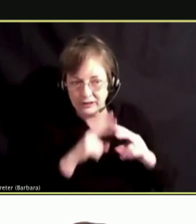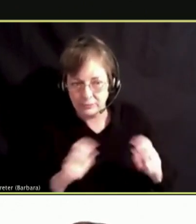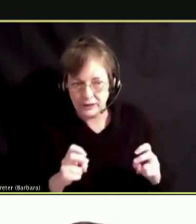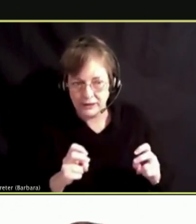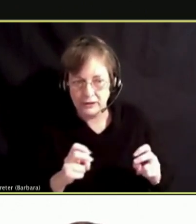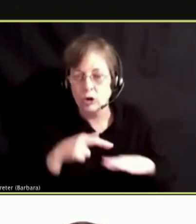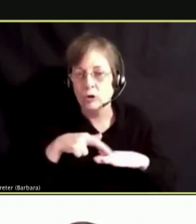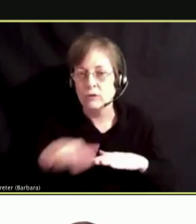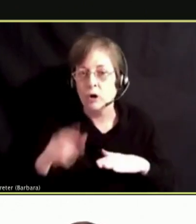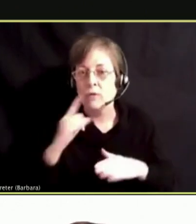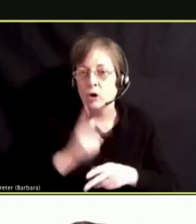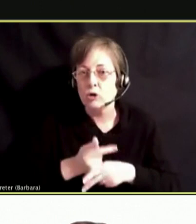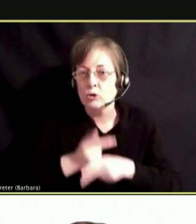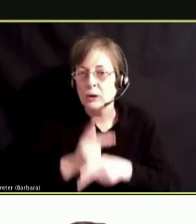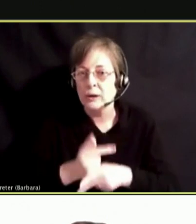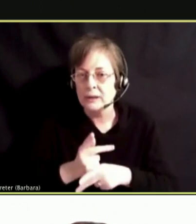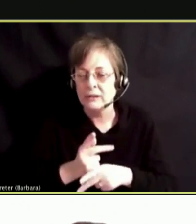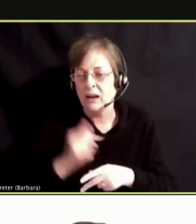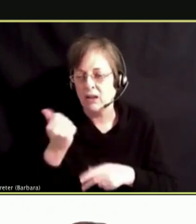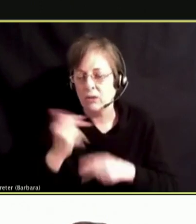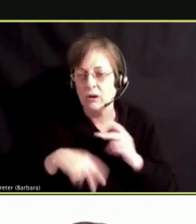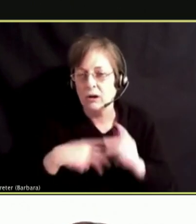OR OTHER SUPPORT SERVICES AS NEEDED.